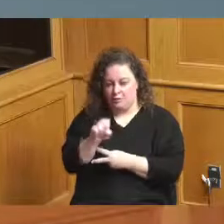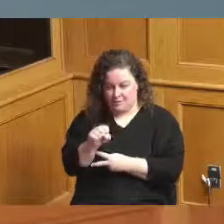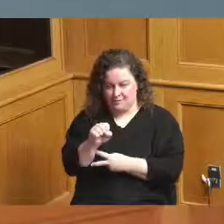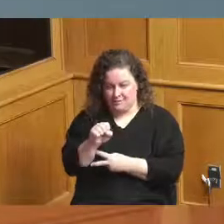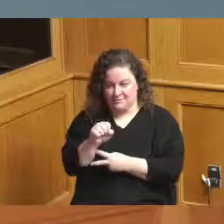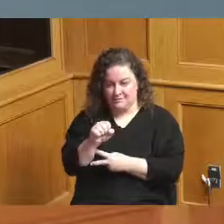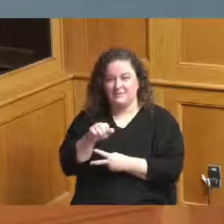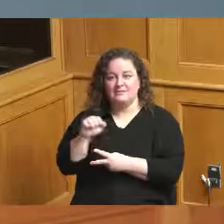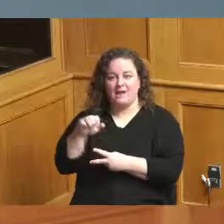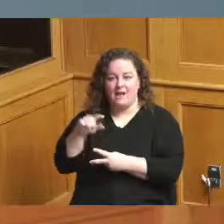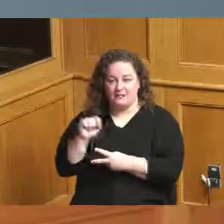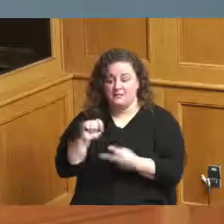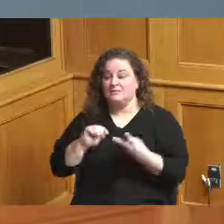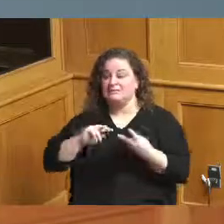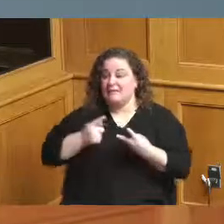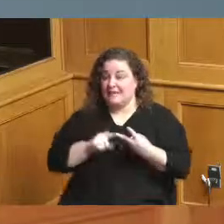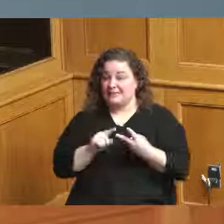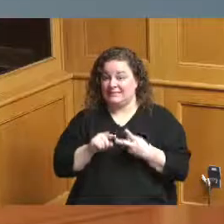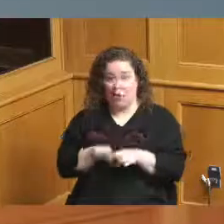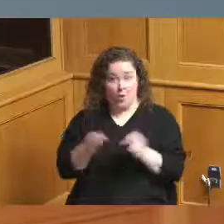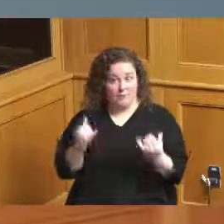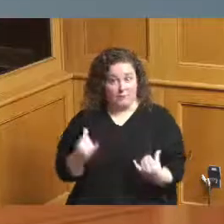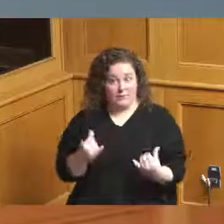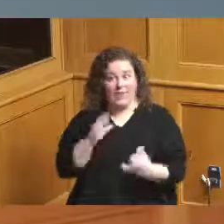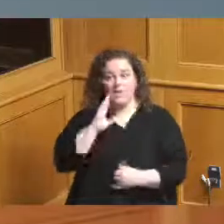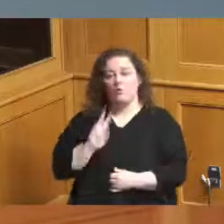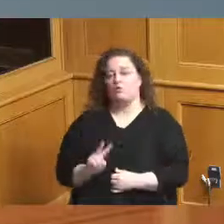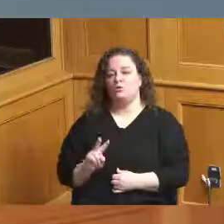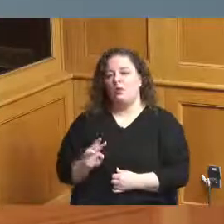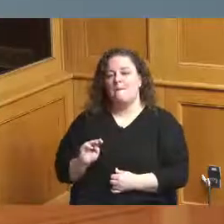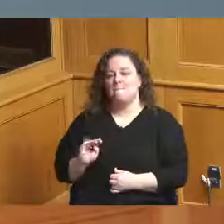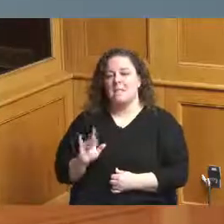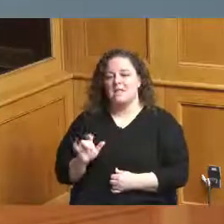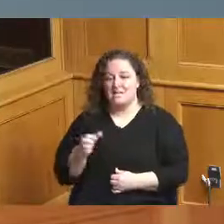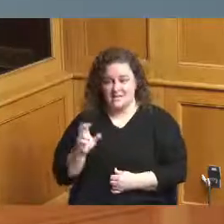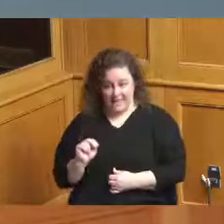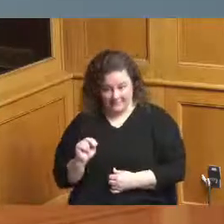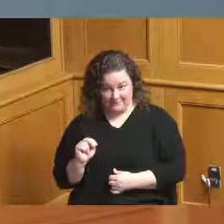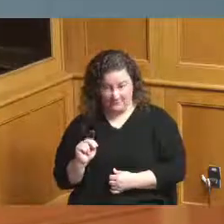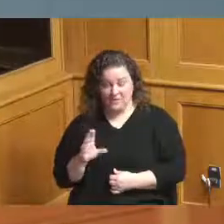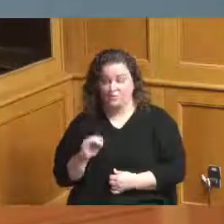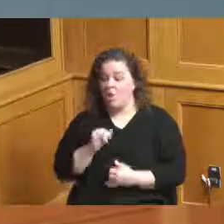which opened today will be 2 million for our second round and ArtsWave is going to coordinate